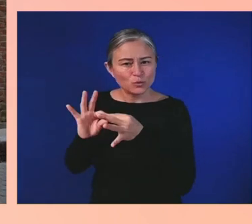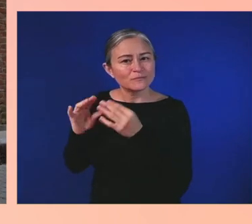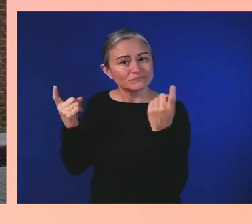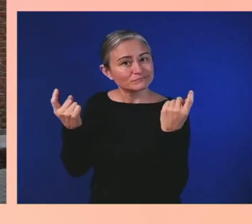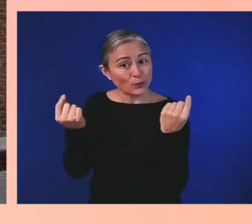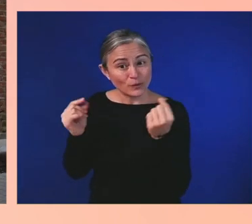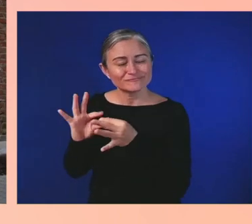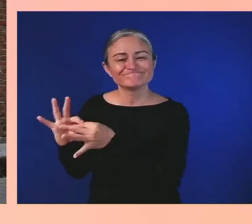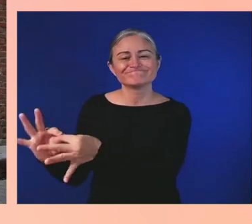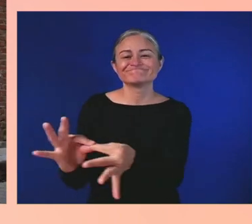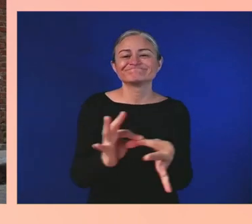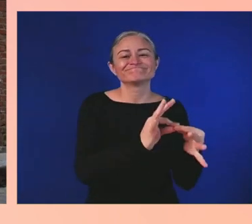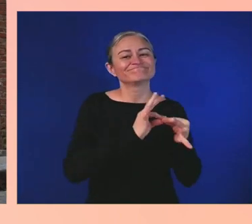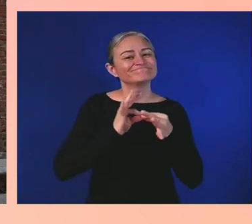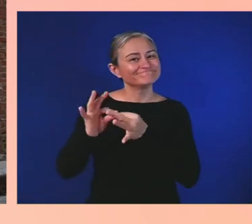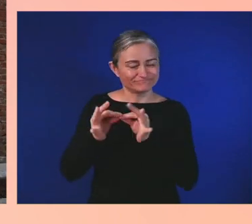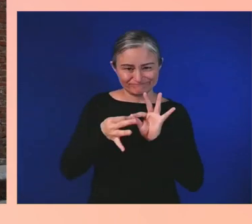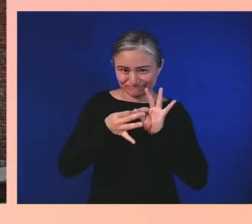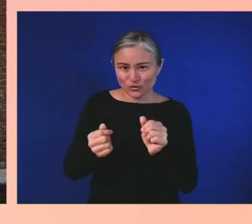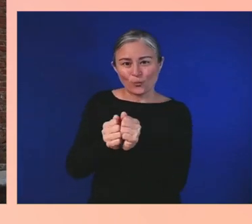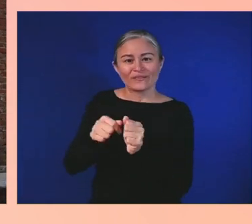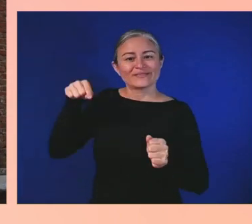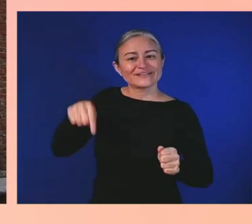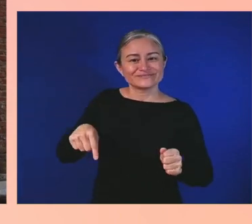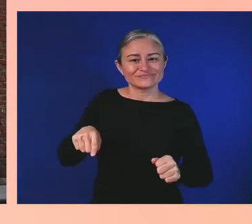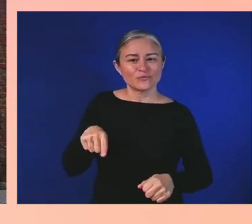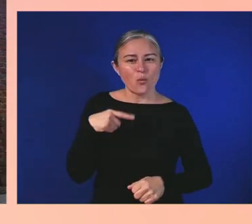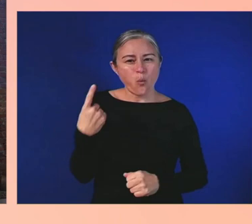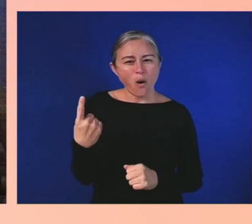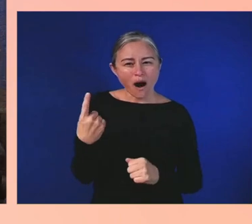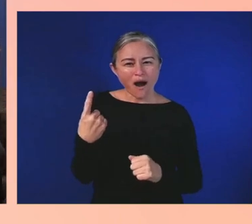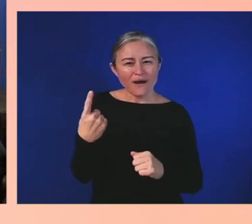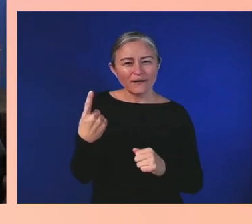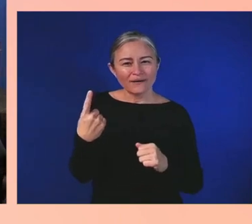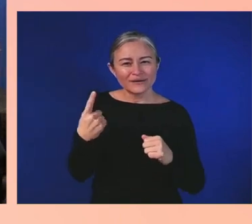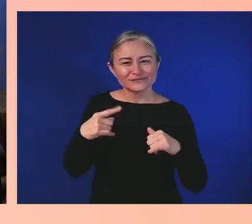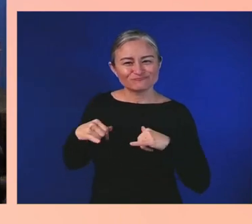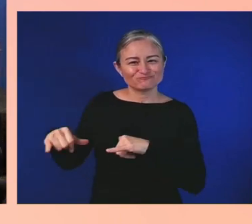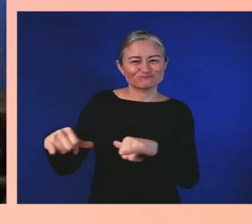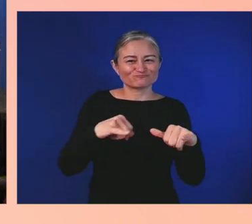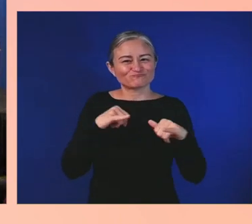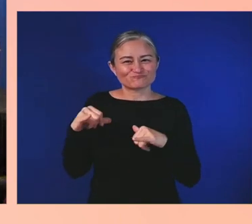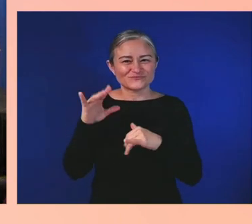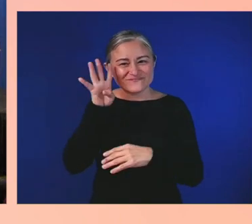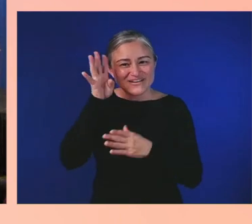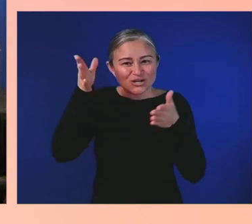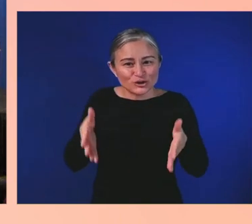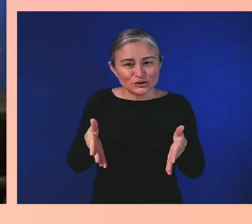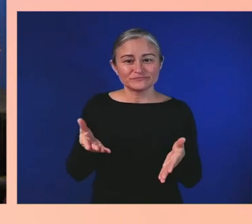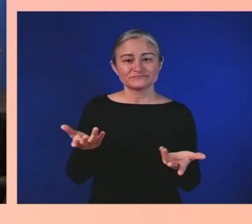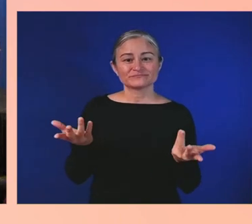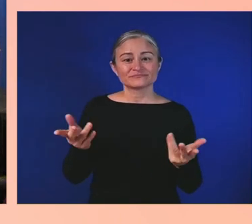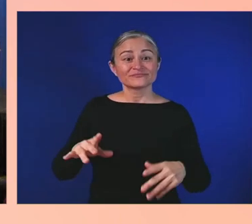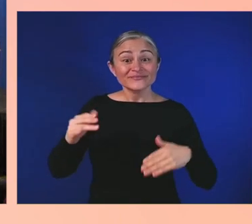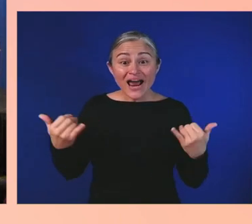community engagement can look like on stage, black and African-American leaders whose families changed